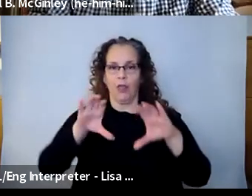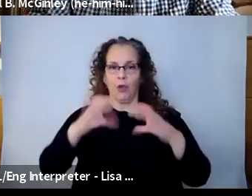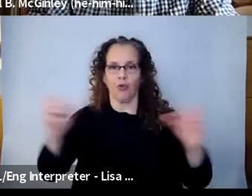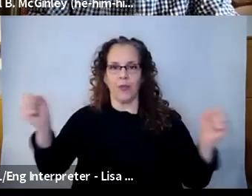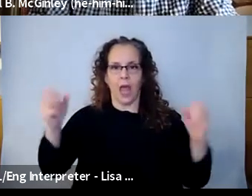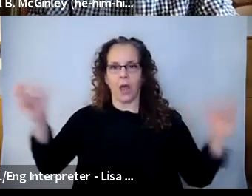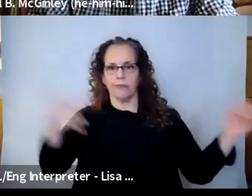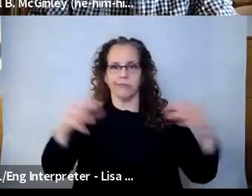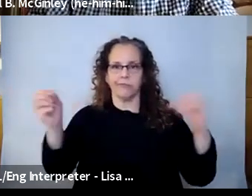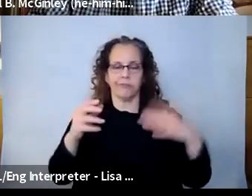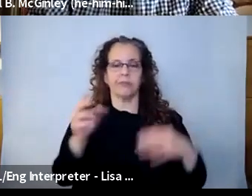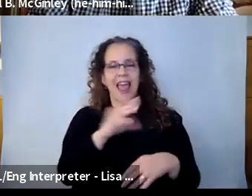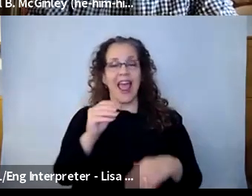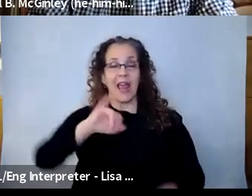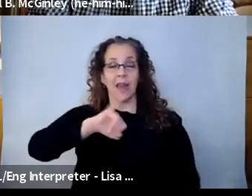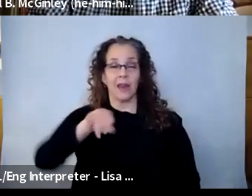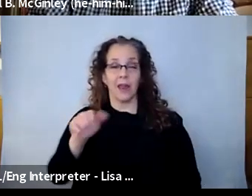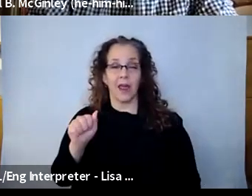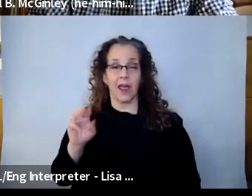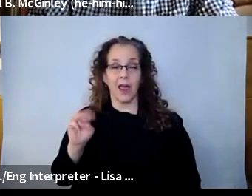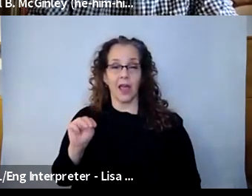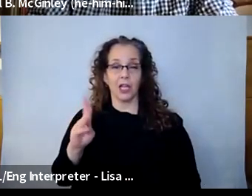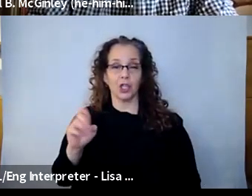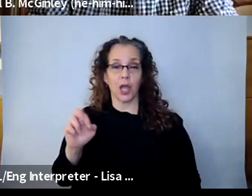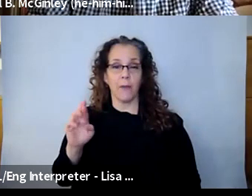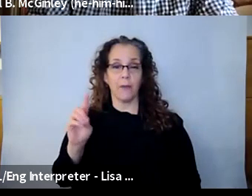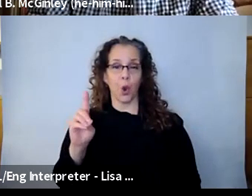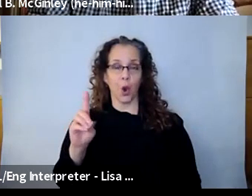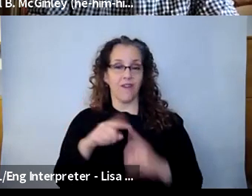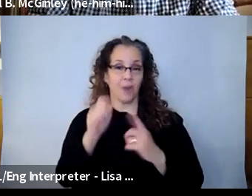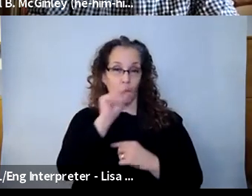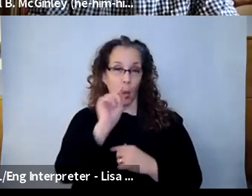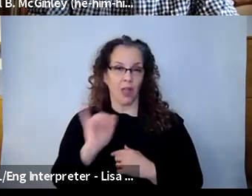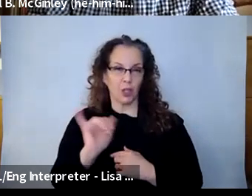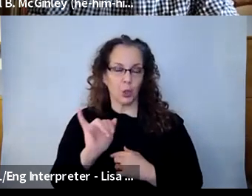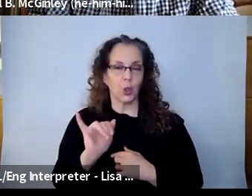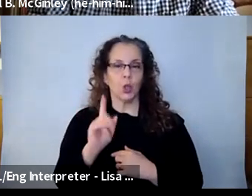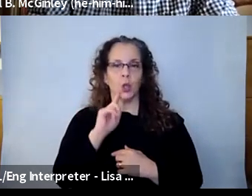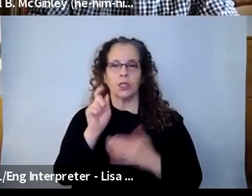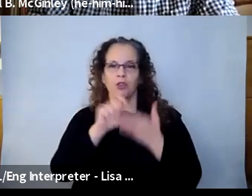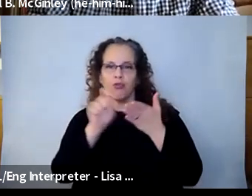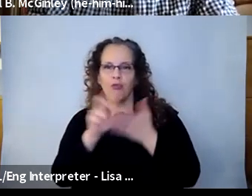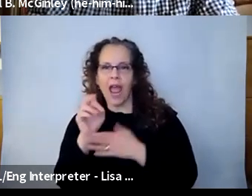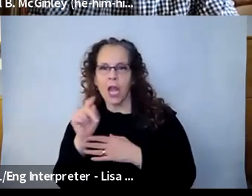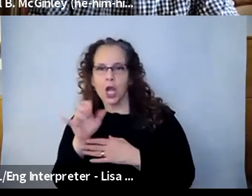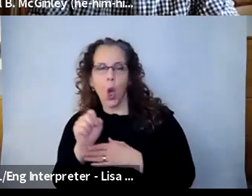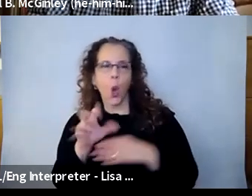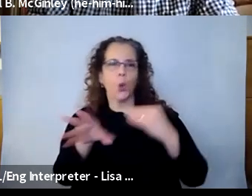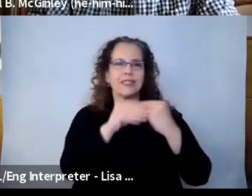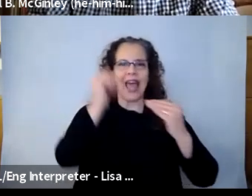which is also a Google product. You know, put post it and write notes and add images, all of that.